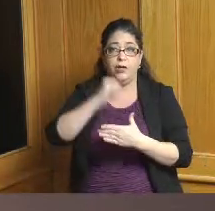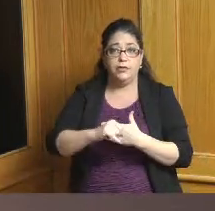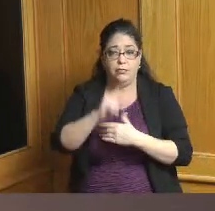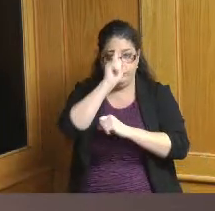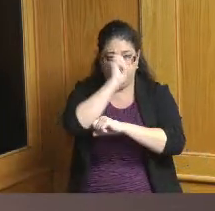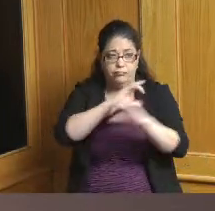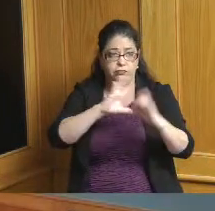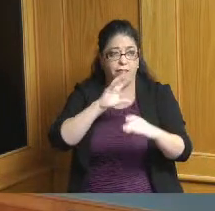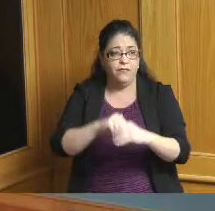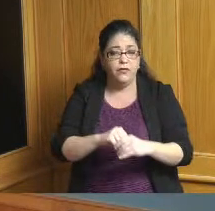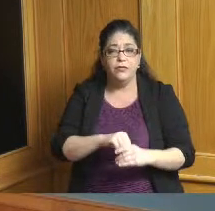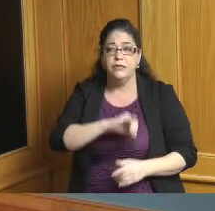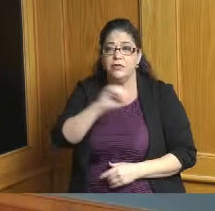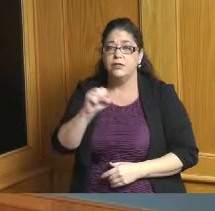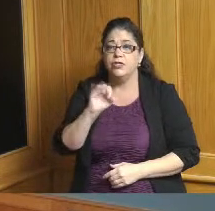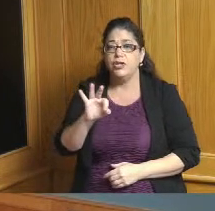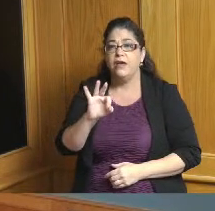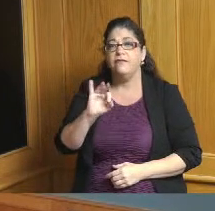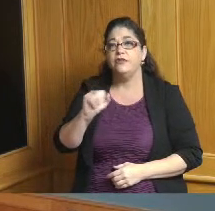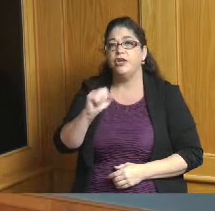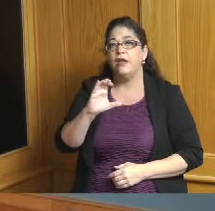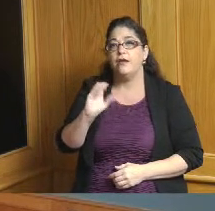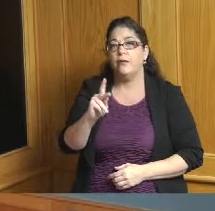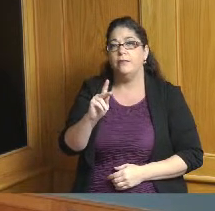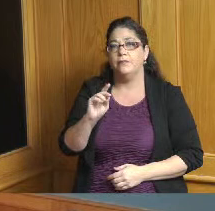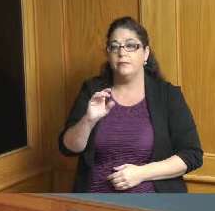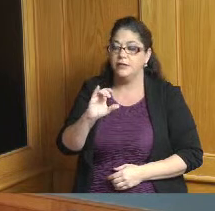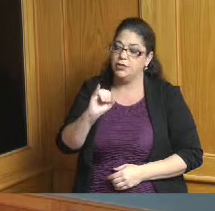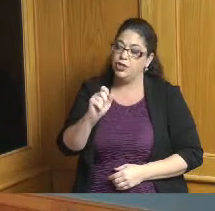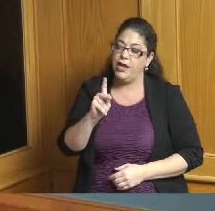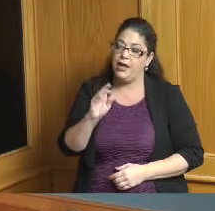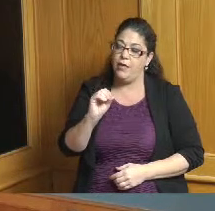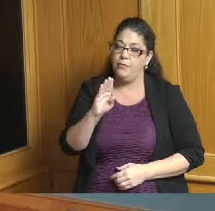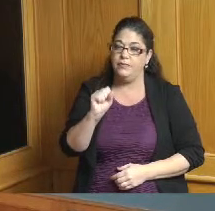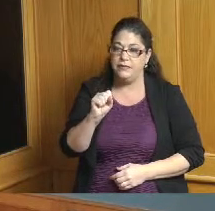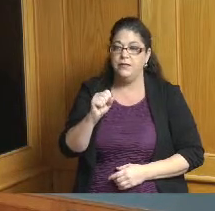also by Jeff Jacobs from Meegan construction and Jeff director of business development for